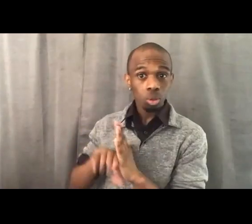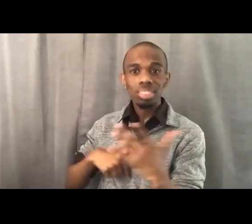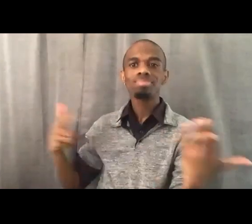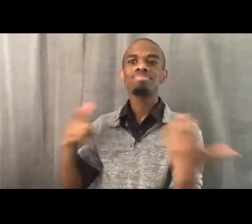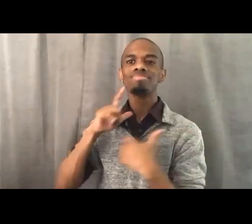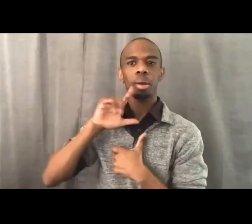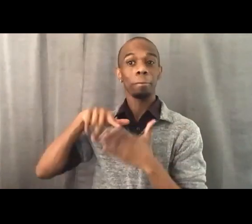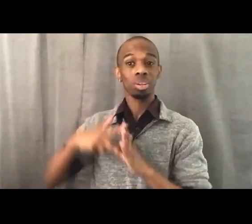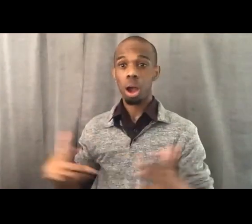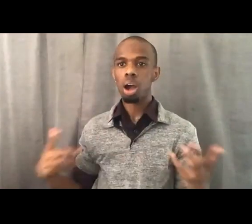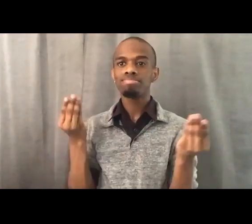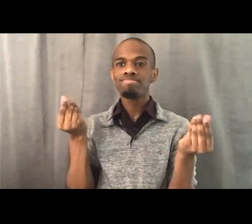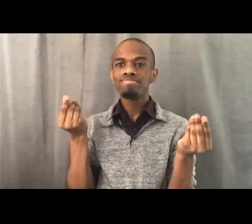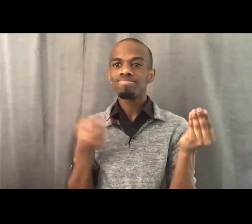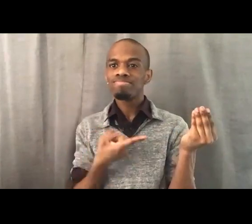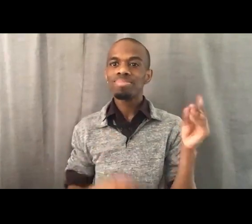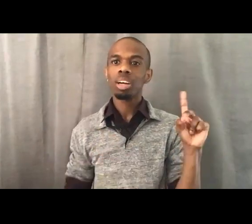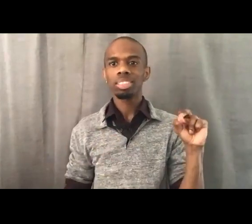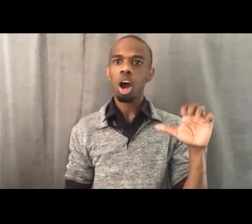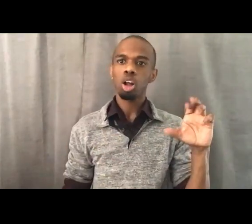And we absolutely mean dollars.